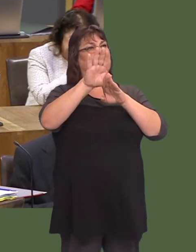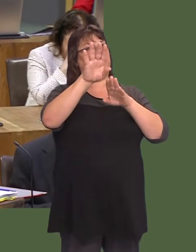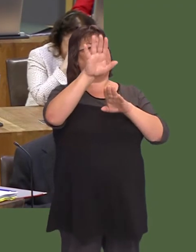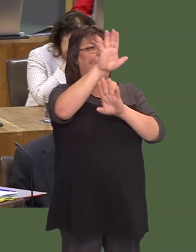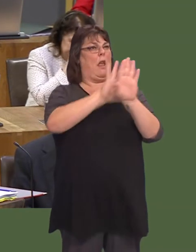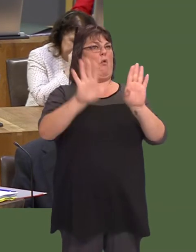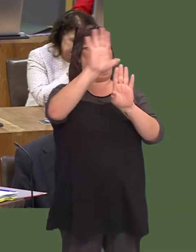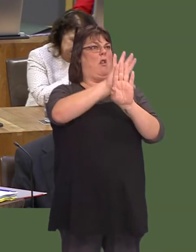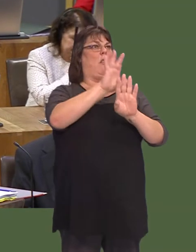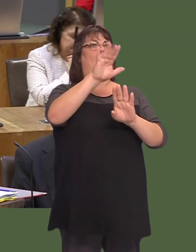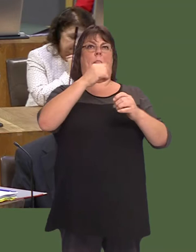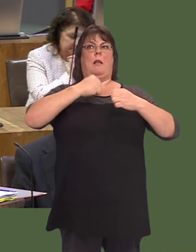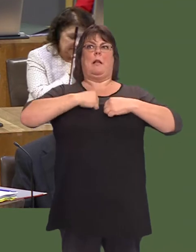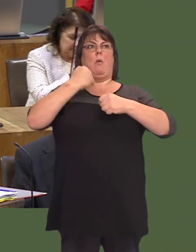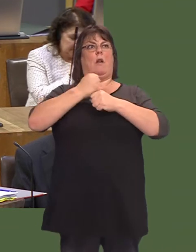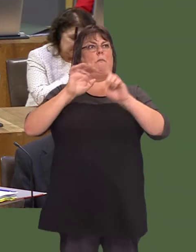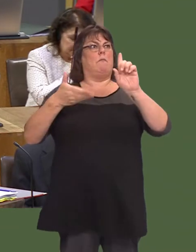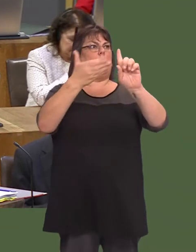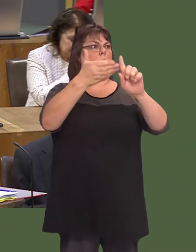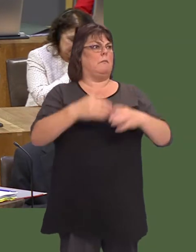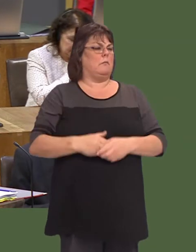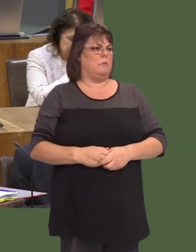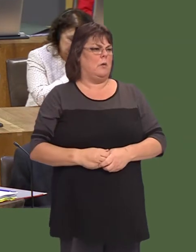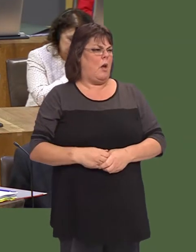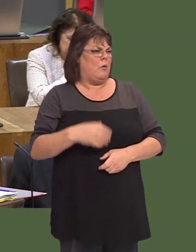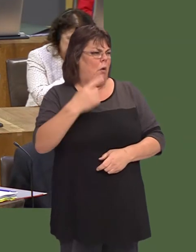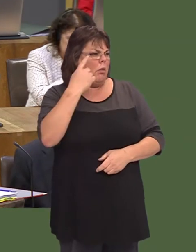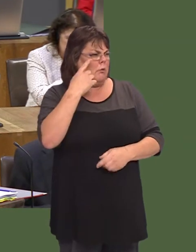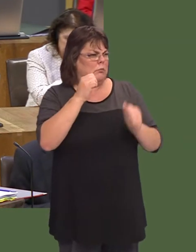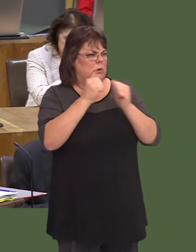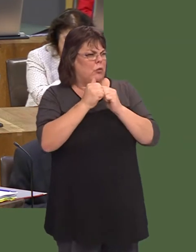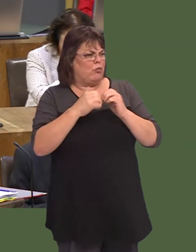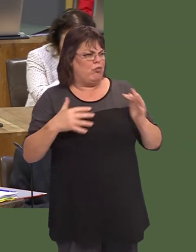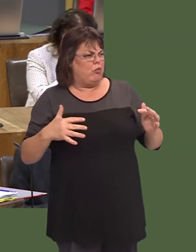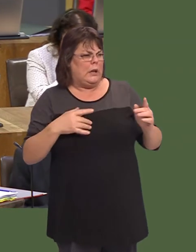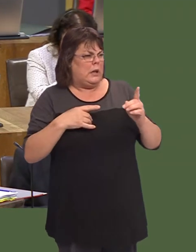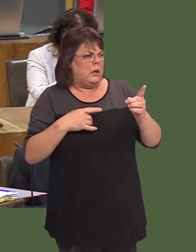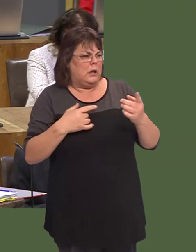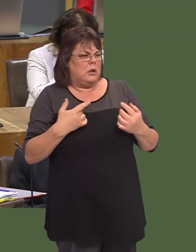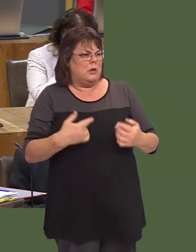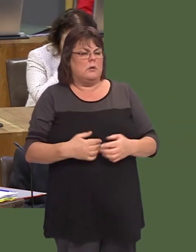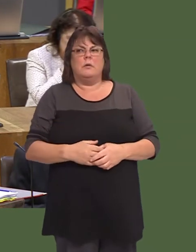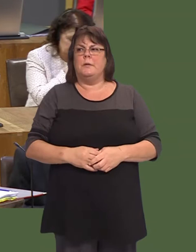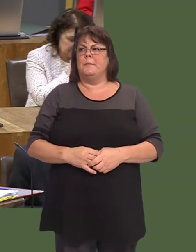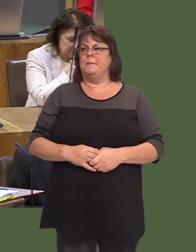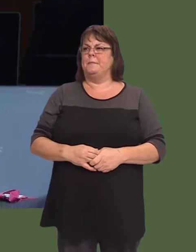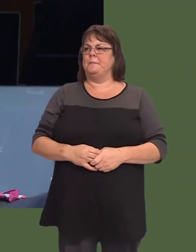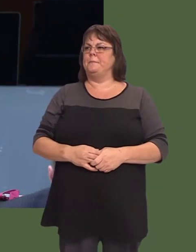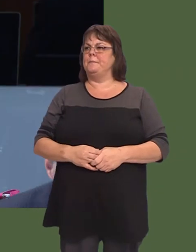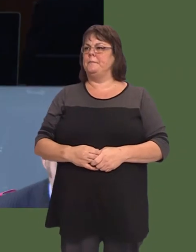gwmws beth yw nod y Llywodraeth. Nid wyf yn credu ein bod yn llawer ymhell oín gilydd ynglyn ‚ beth rydym niín moyn